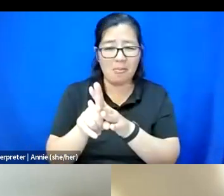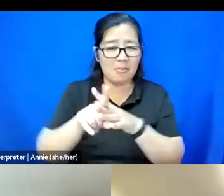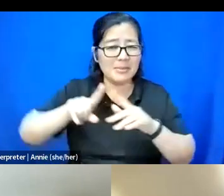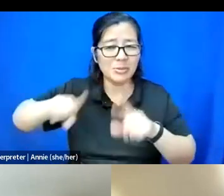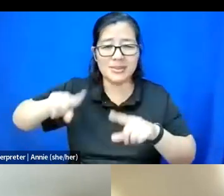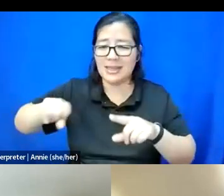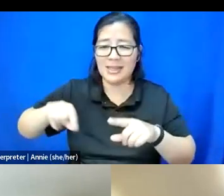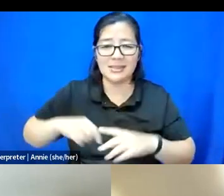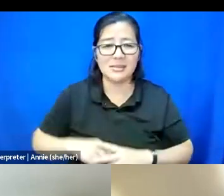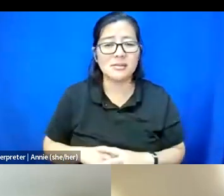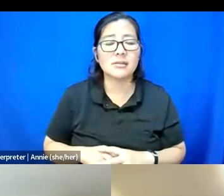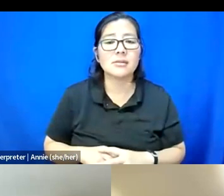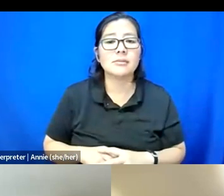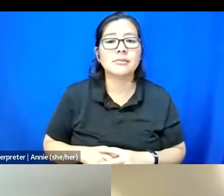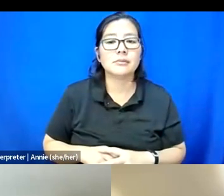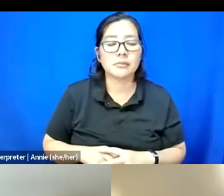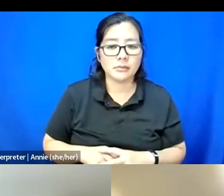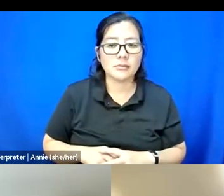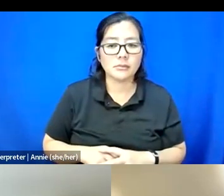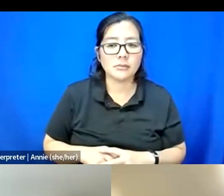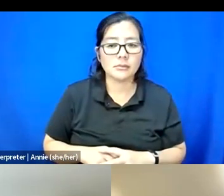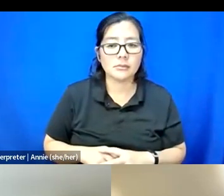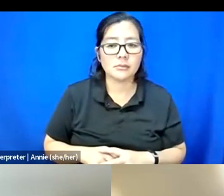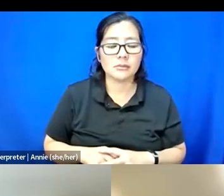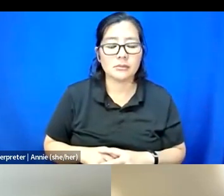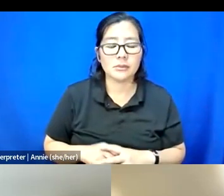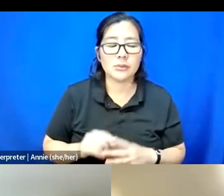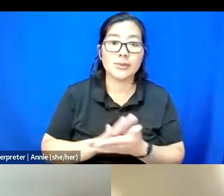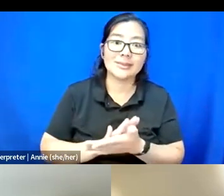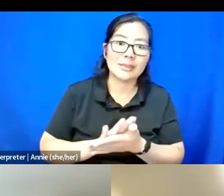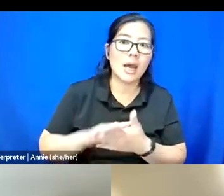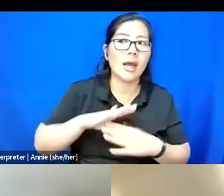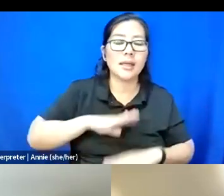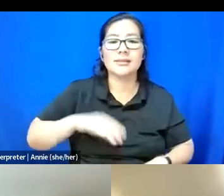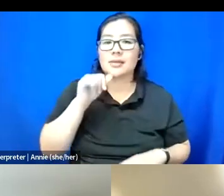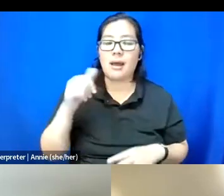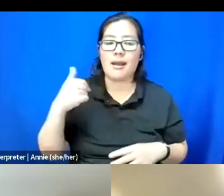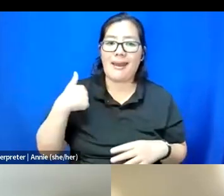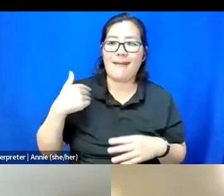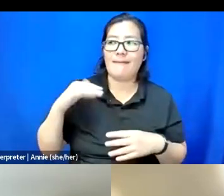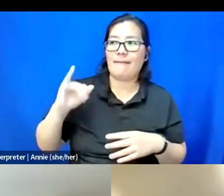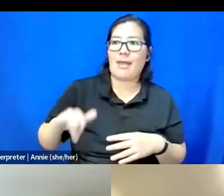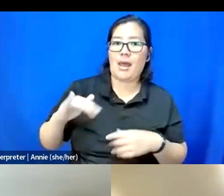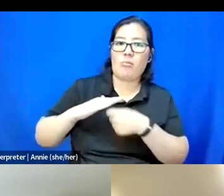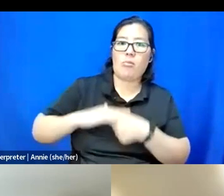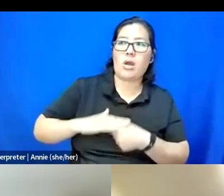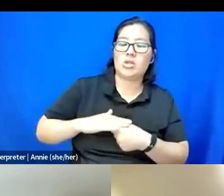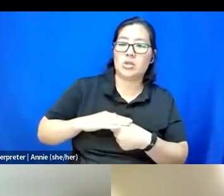And so, it's just nice not having that pressure to be sitting up or anything like that.